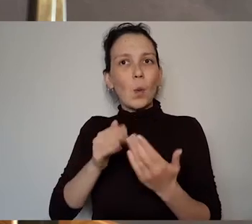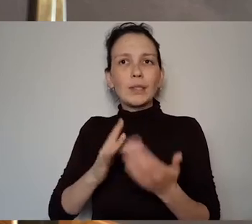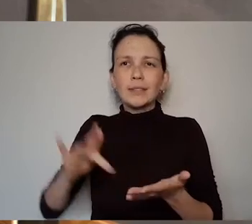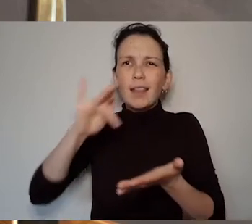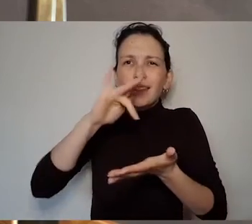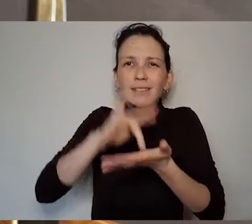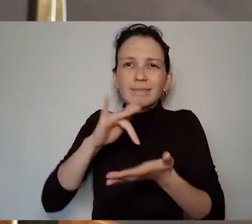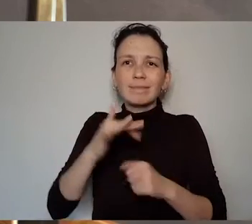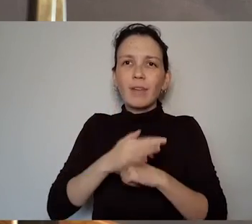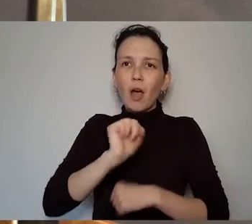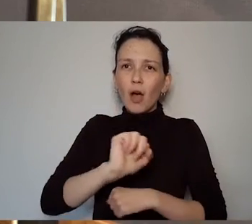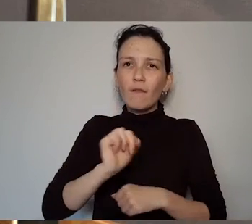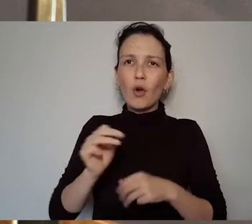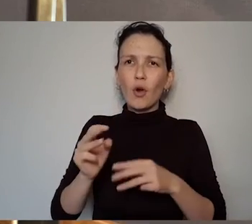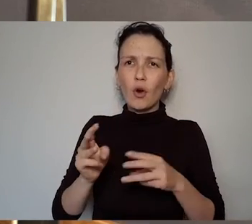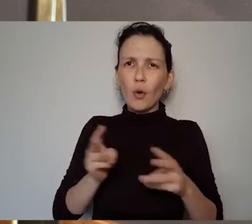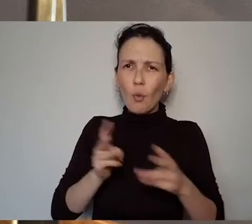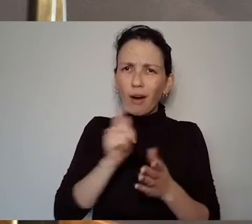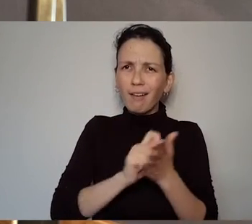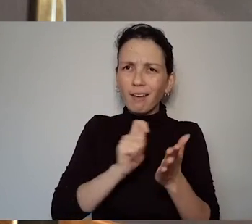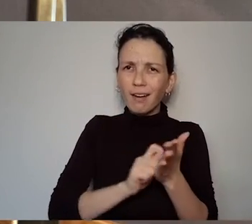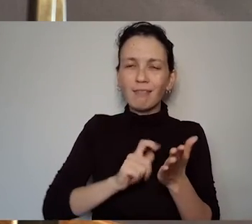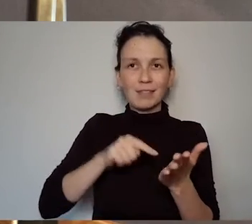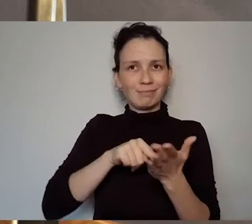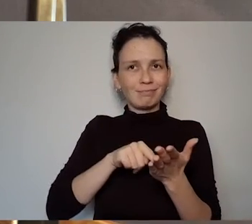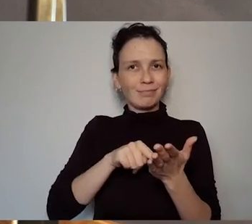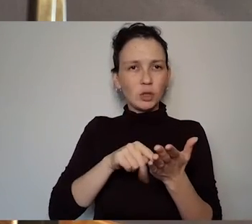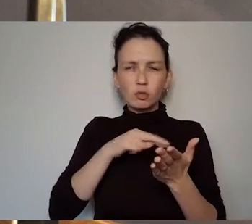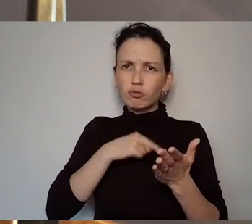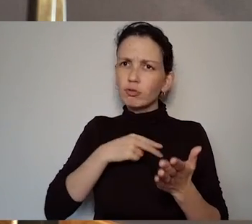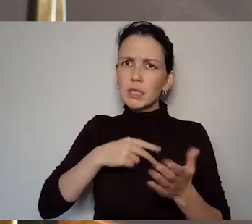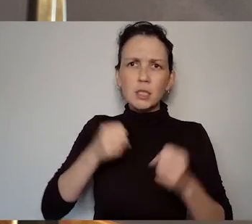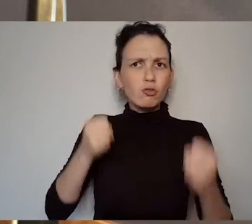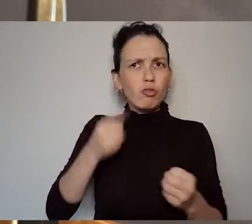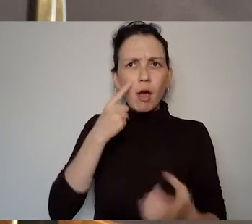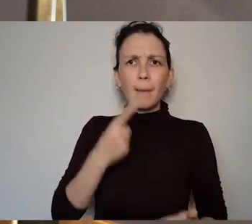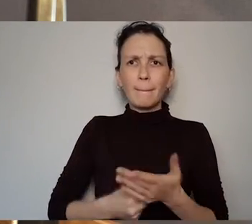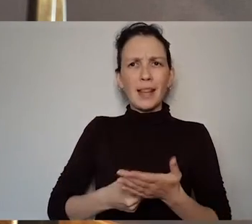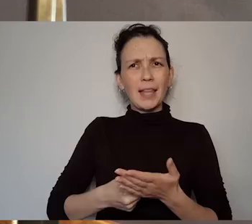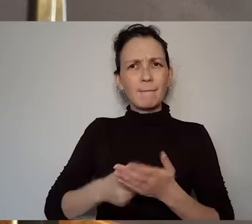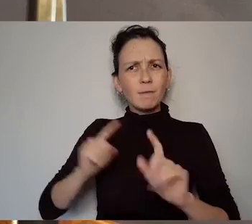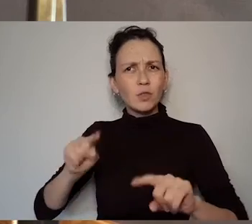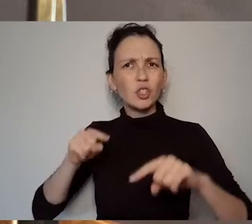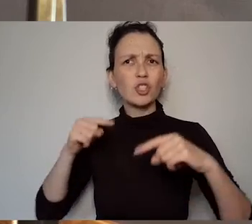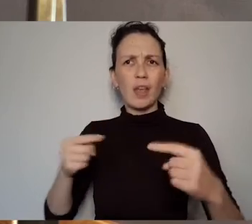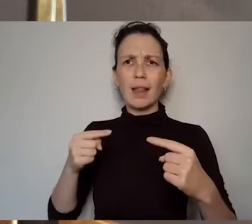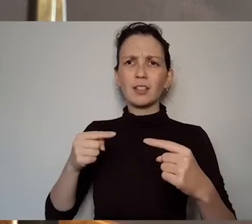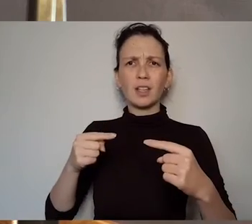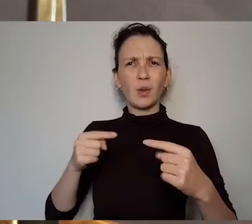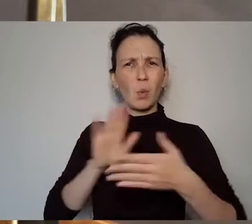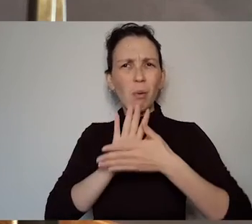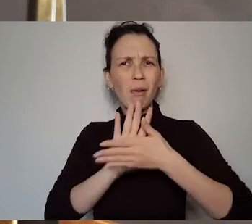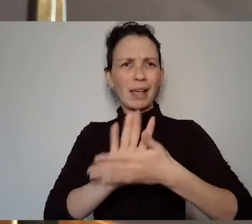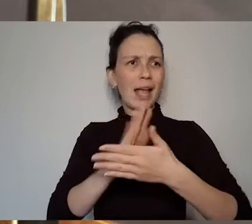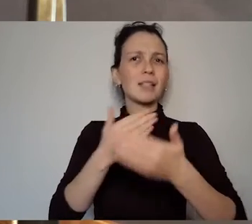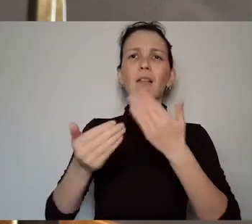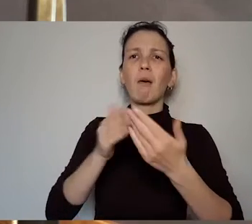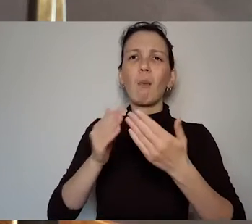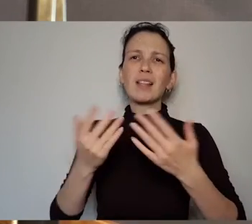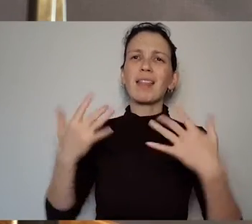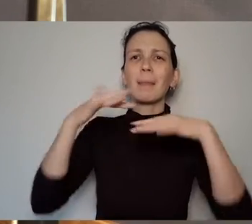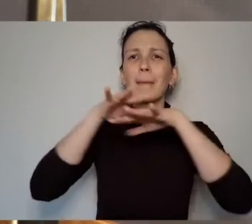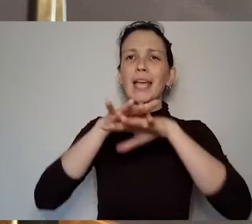commitment to challenging the status quo, to challenge the dominant conversation around the